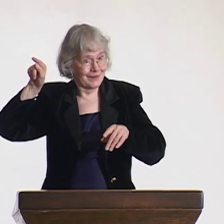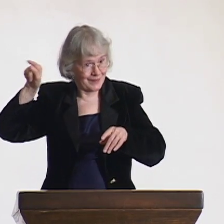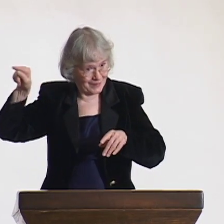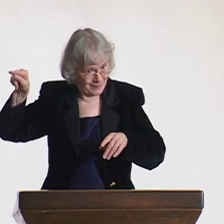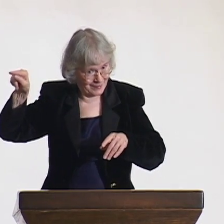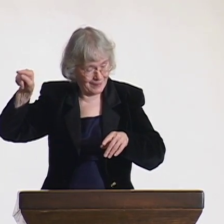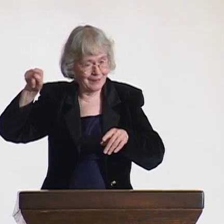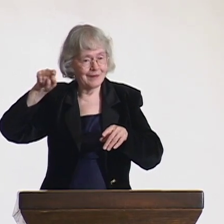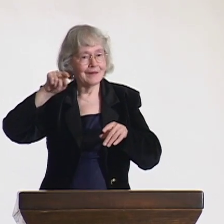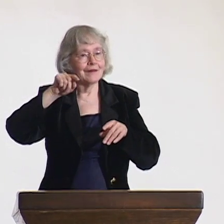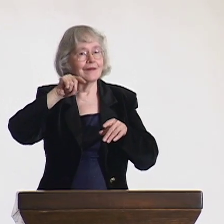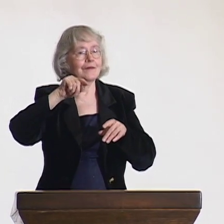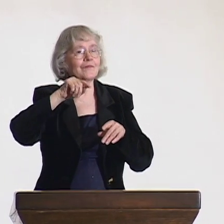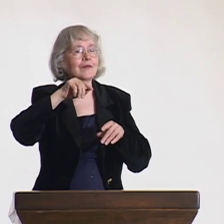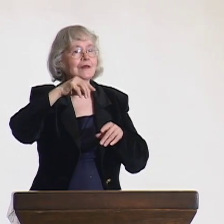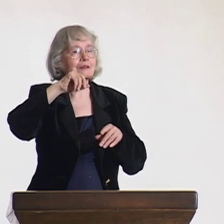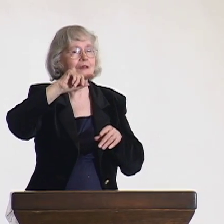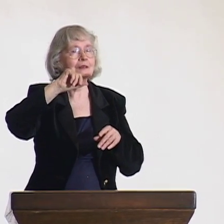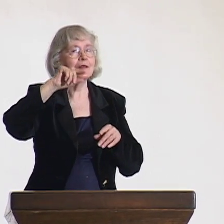To my left, you see John.